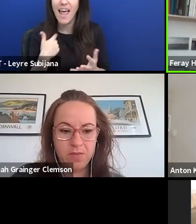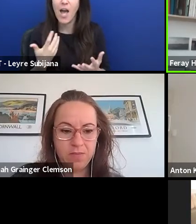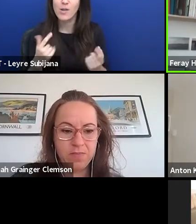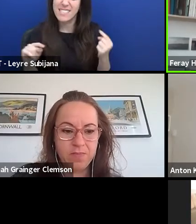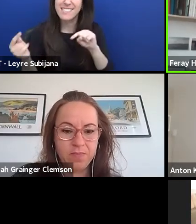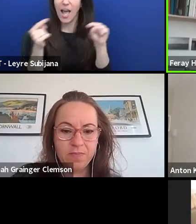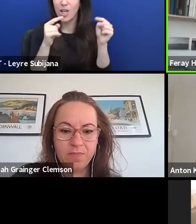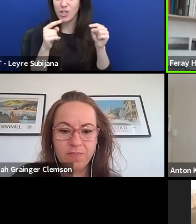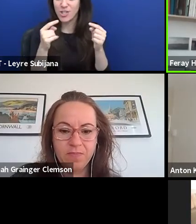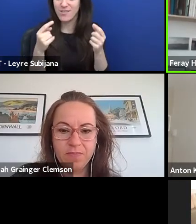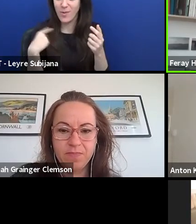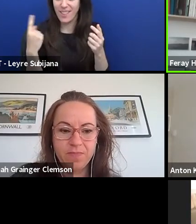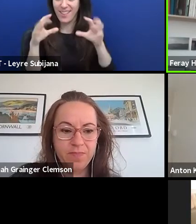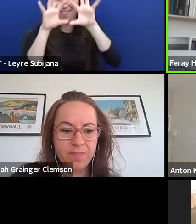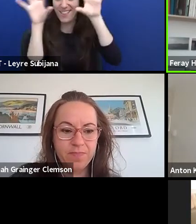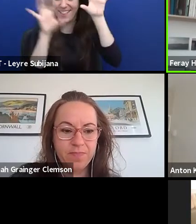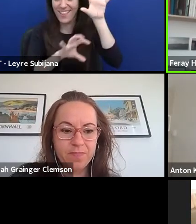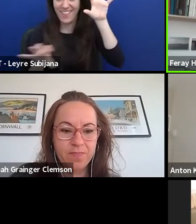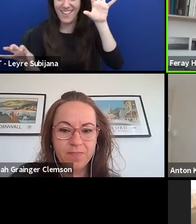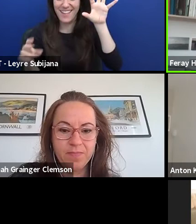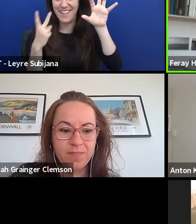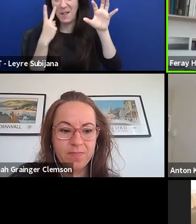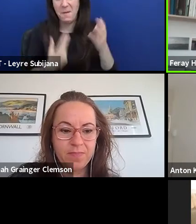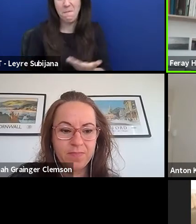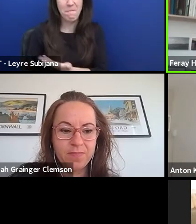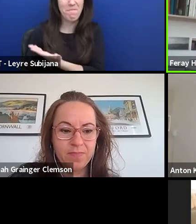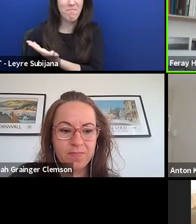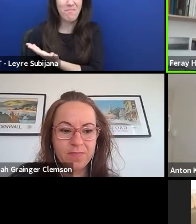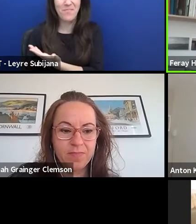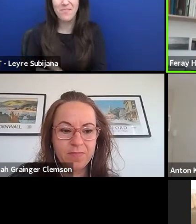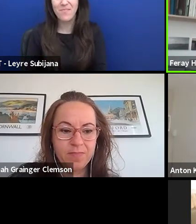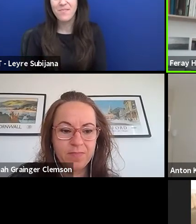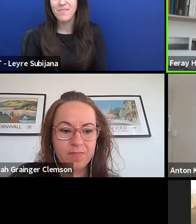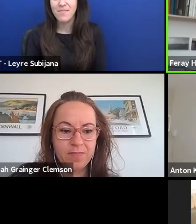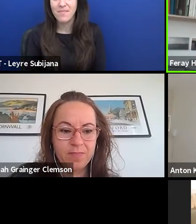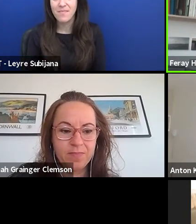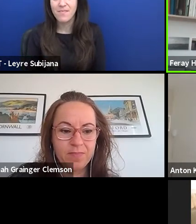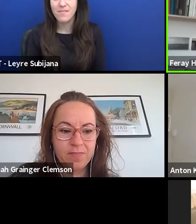I would like to ask brief questions to our new panelists